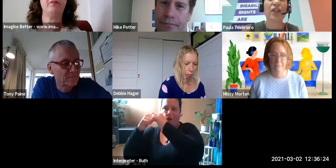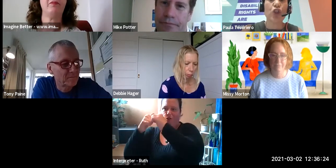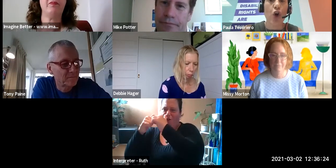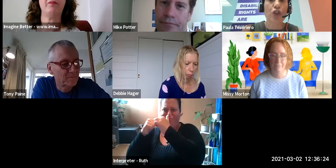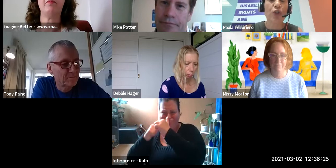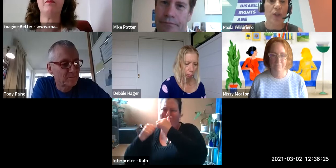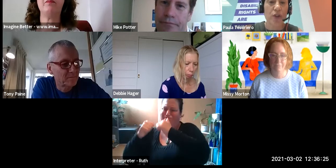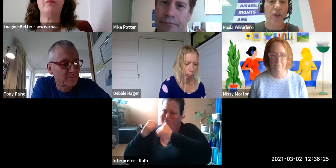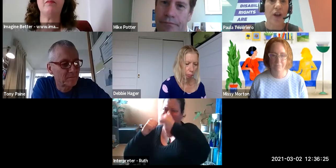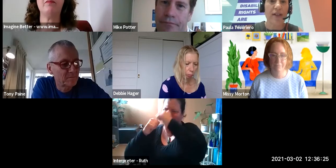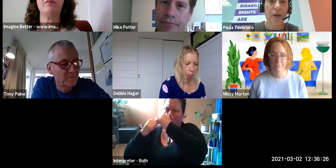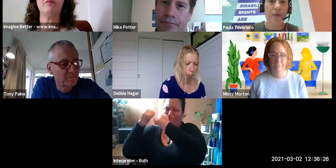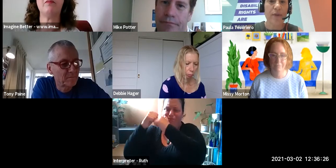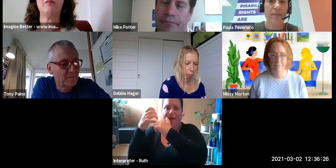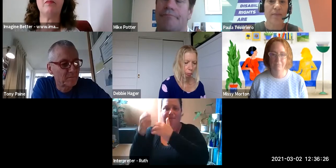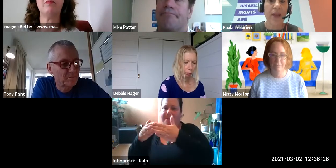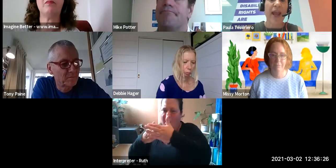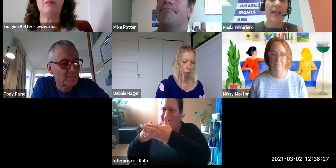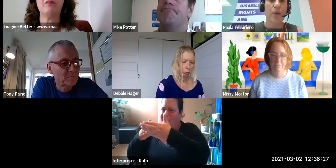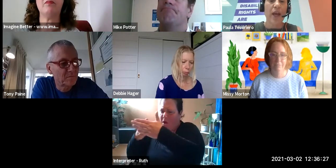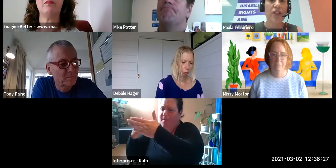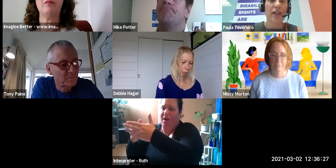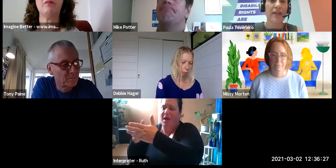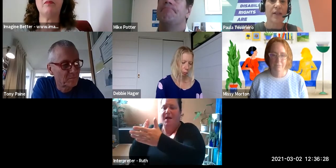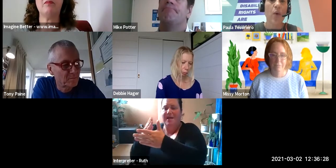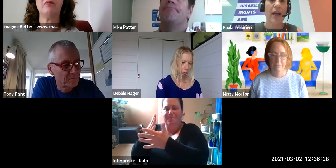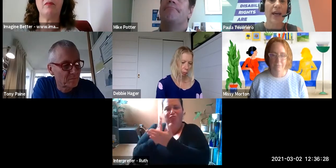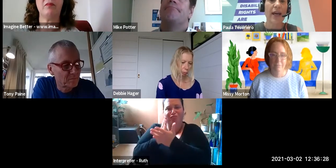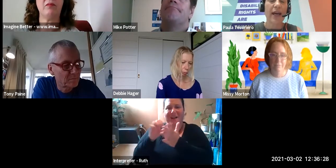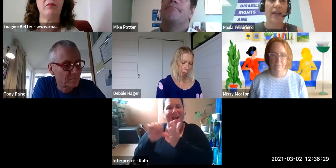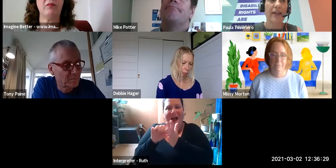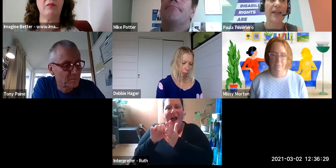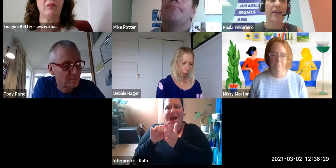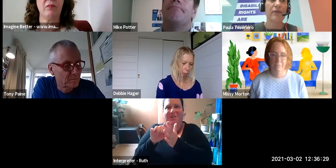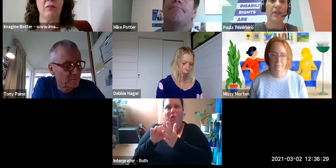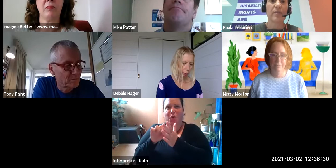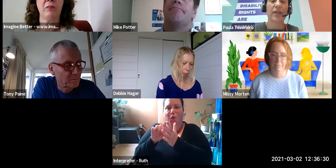It's very hard not to internalise those and so actually there's quite a need for the disability